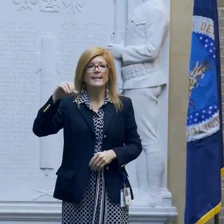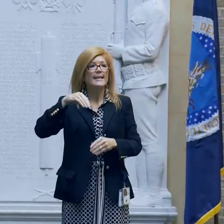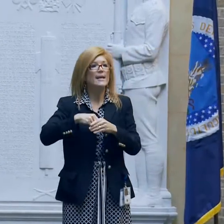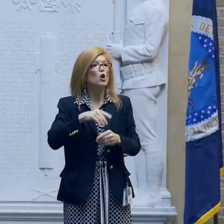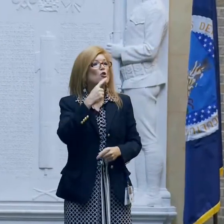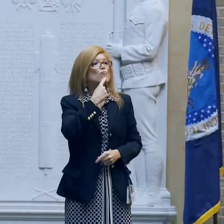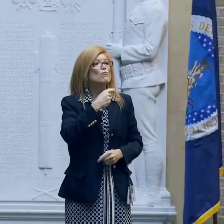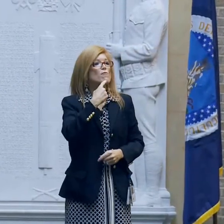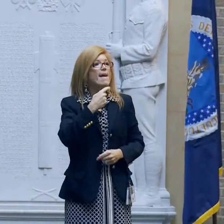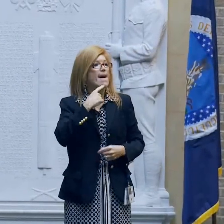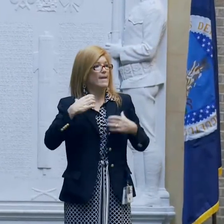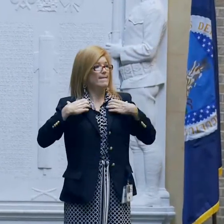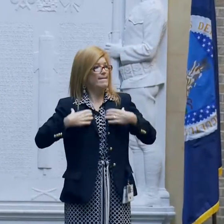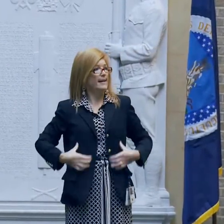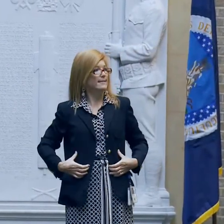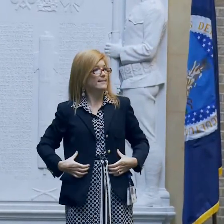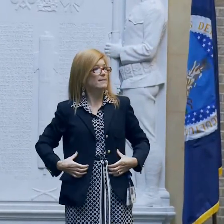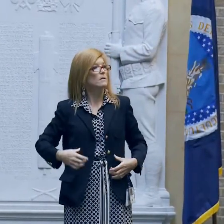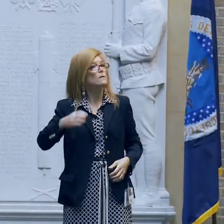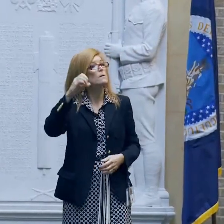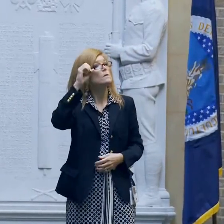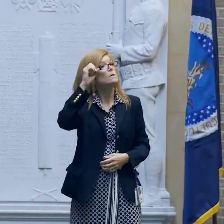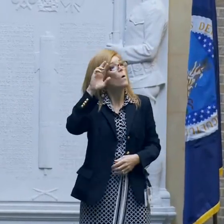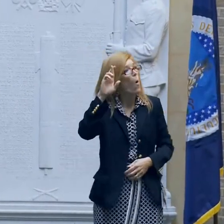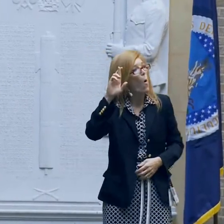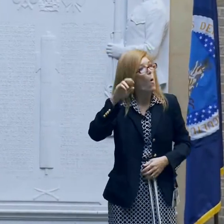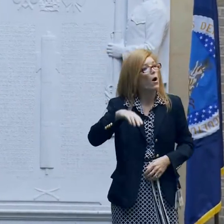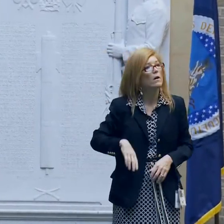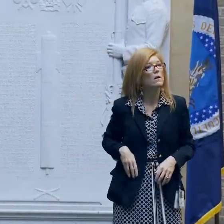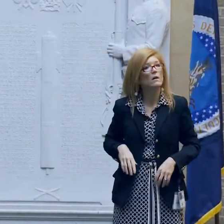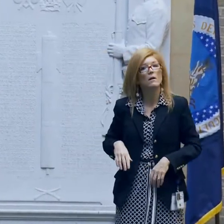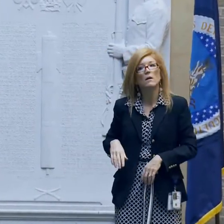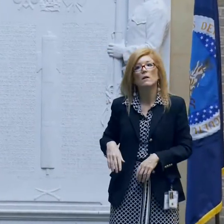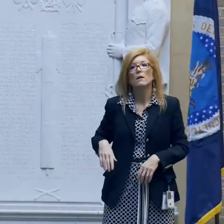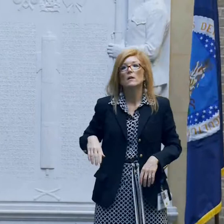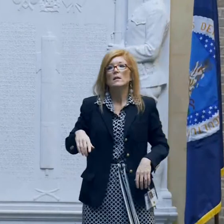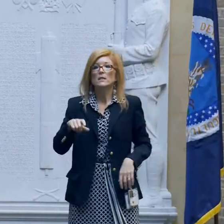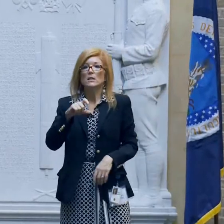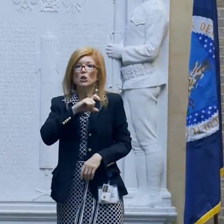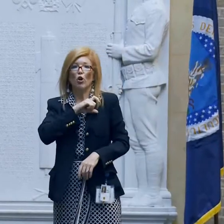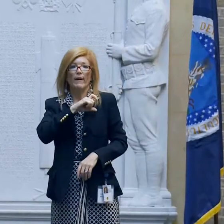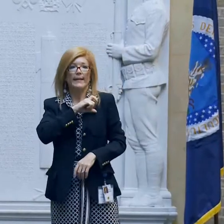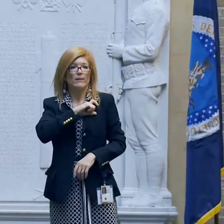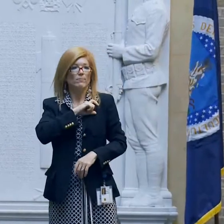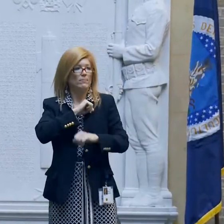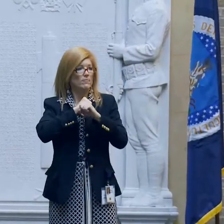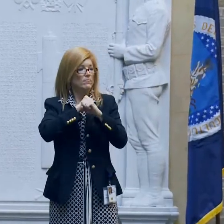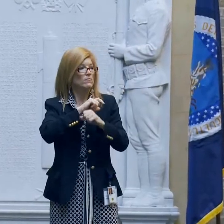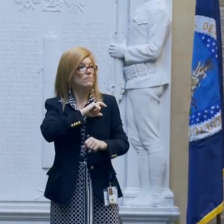Either a warden in a red vest or a uniformed security officer will instruct you when it is